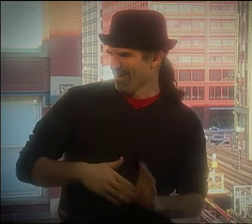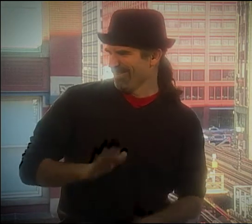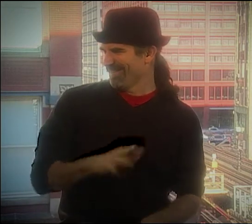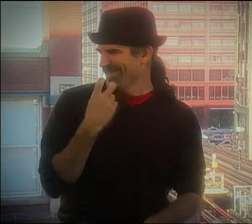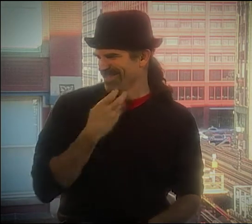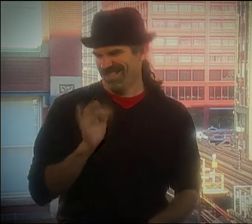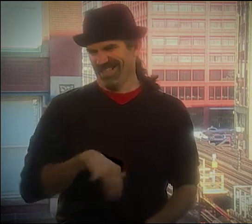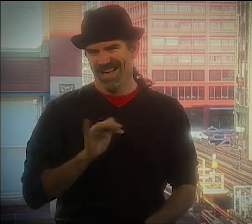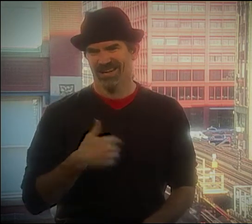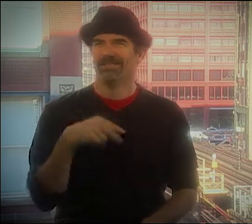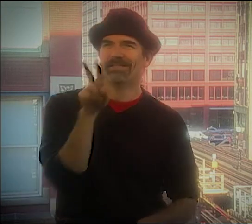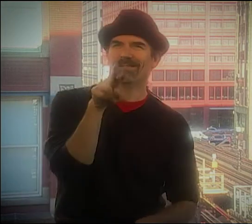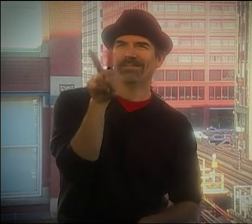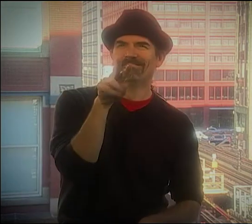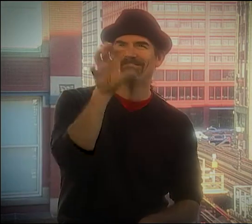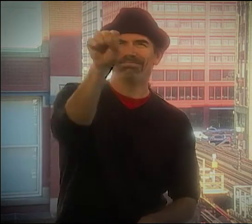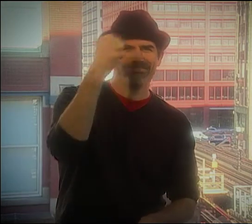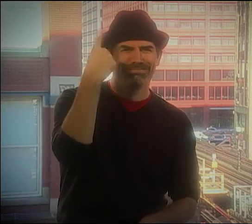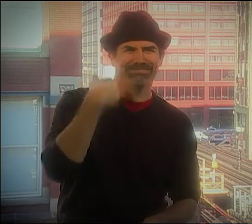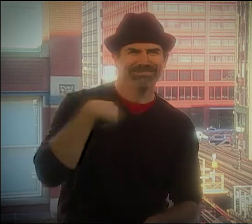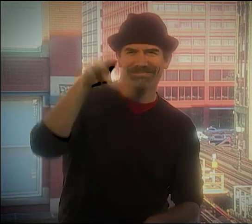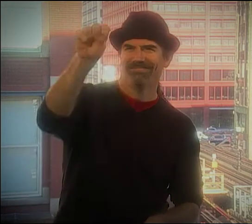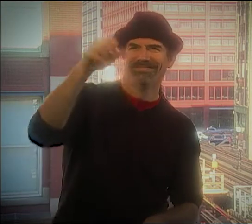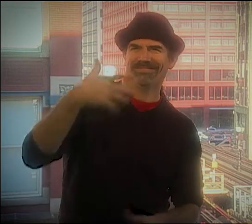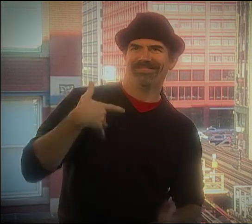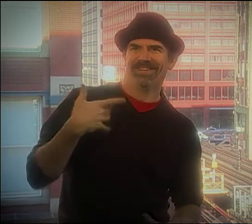AND THEY'RE GOING, "THE GUY CAN ONLY READ LIPS AND..."